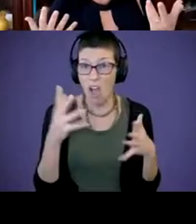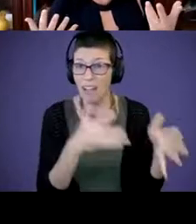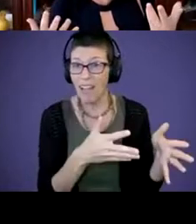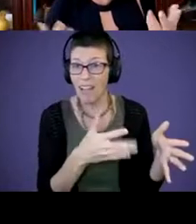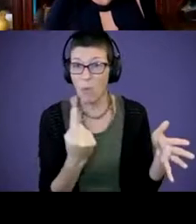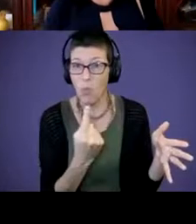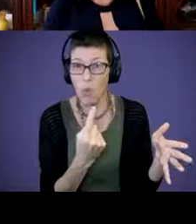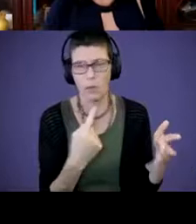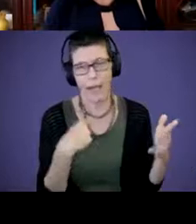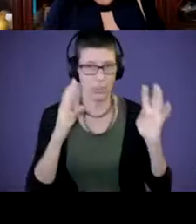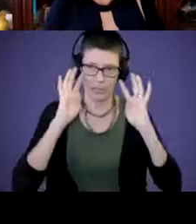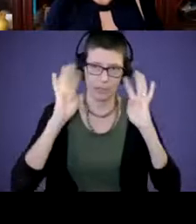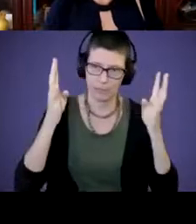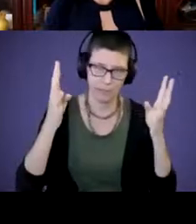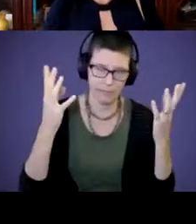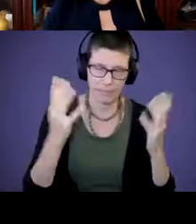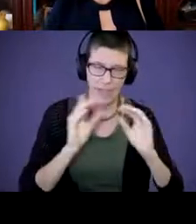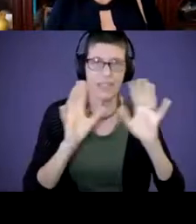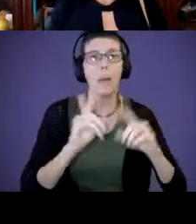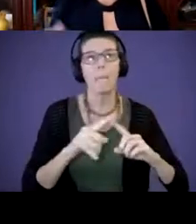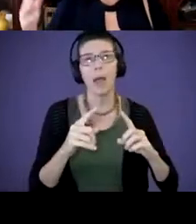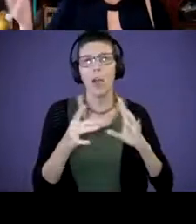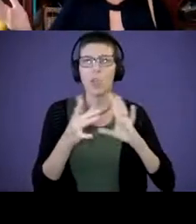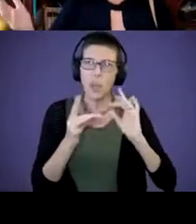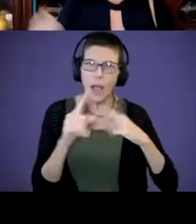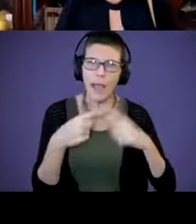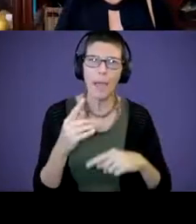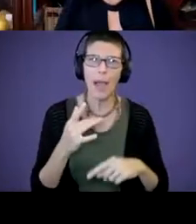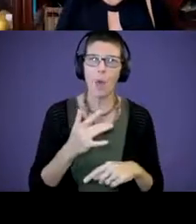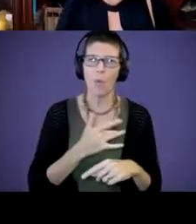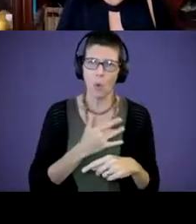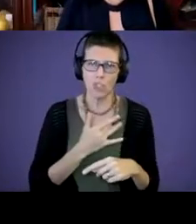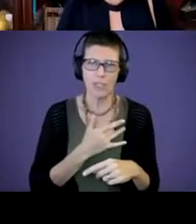making that up obviously, but talking about the emotions there. Maybe you're watching a